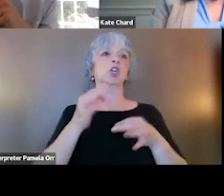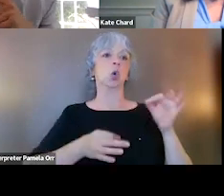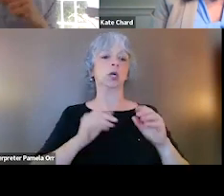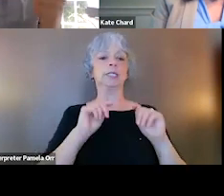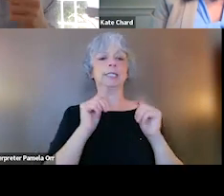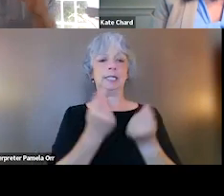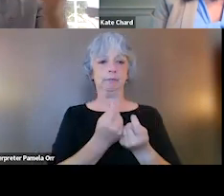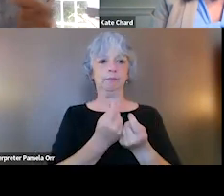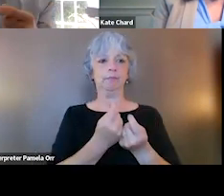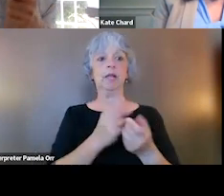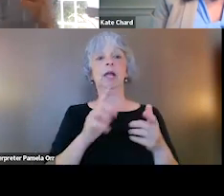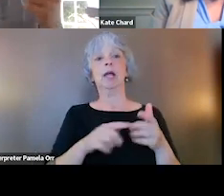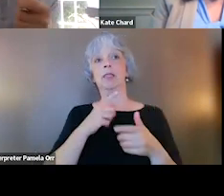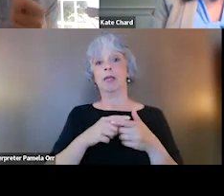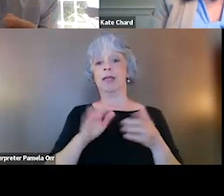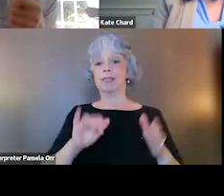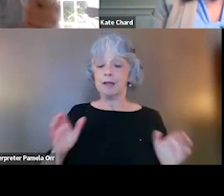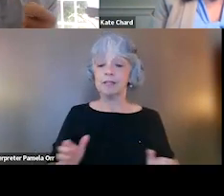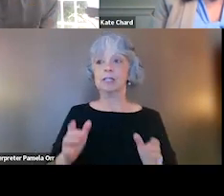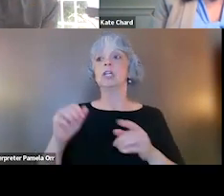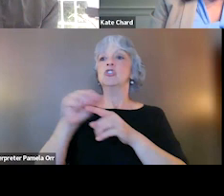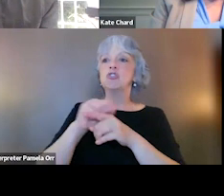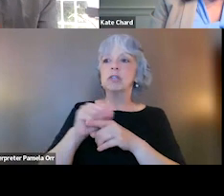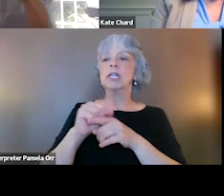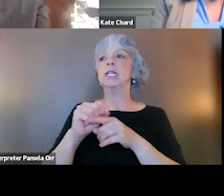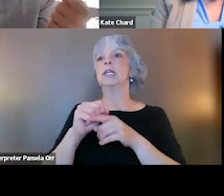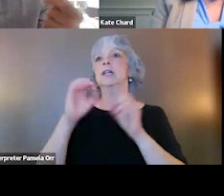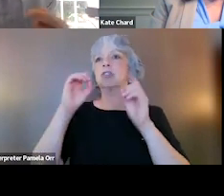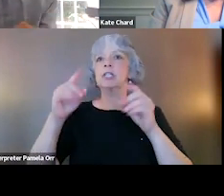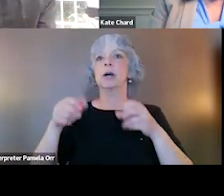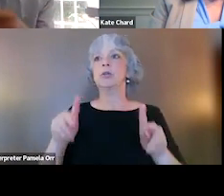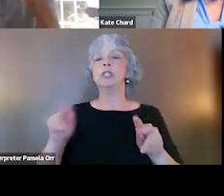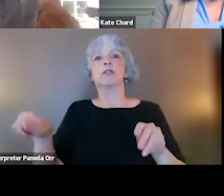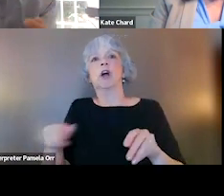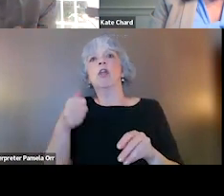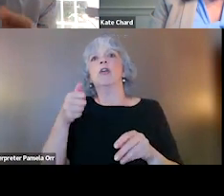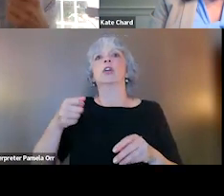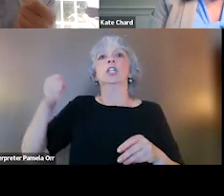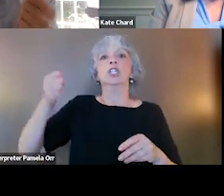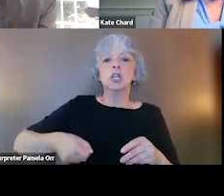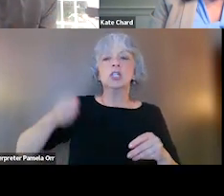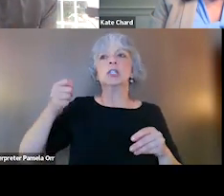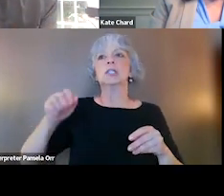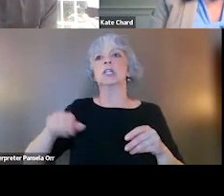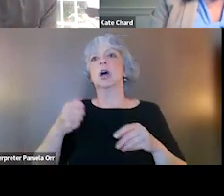And that in turn can drive training educational opportunities for other treatment court judges and other counties that are start thinking about starting a treatment court